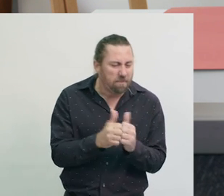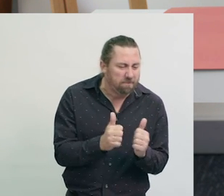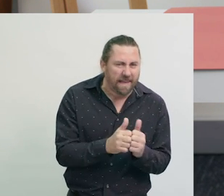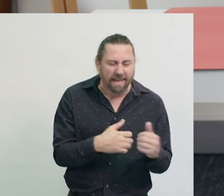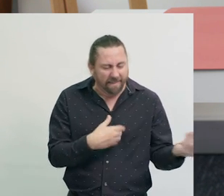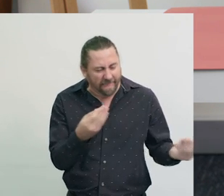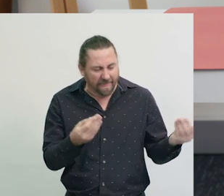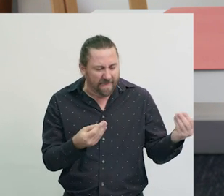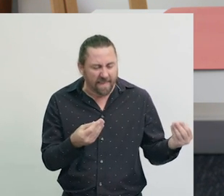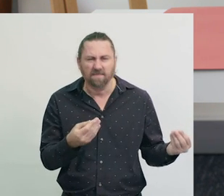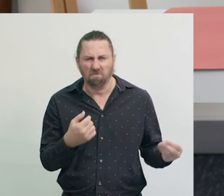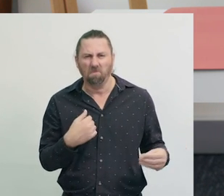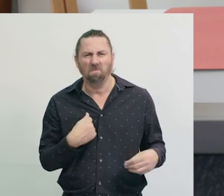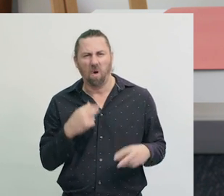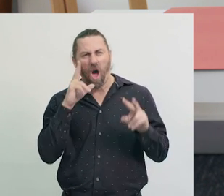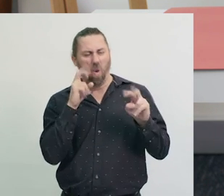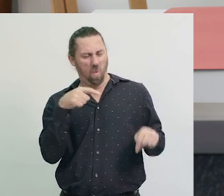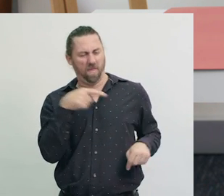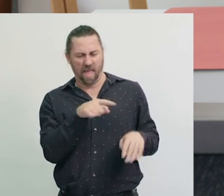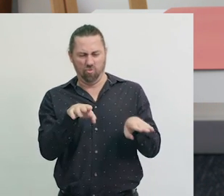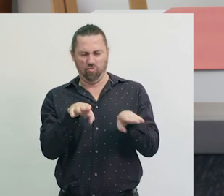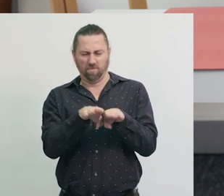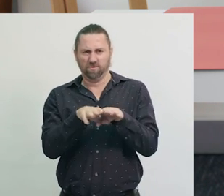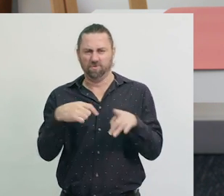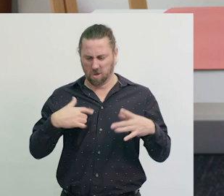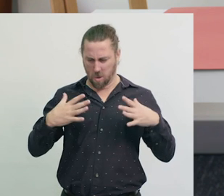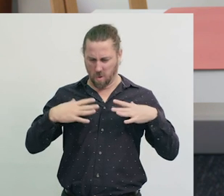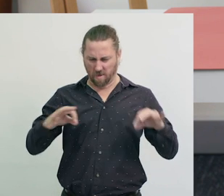Well, it is rubbish to me, because I don’t want it anymore.